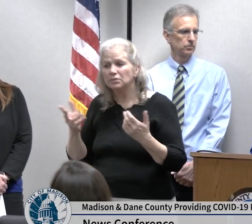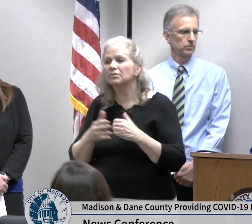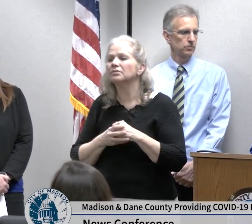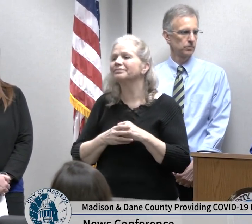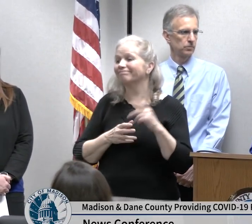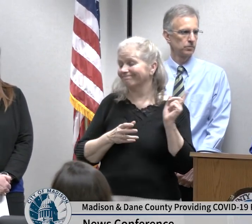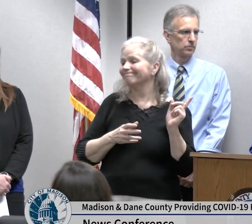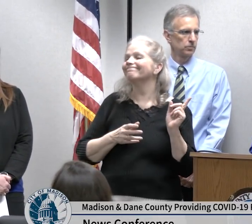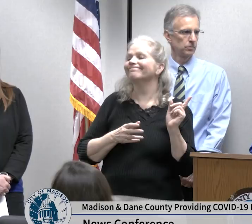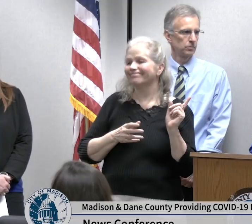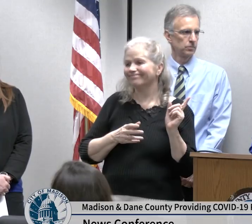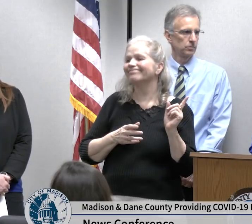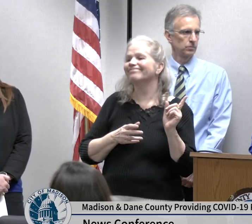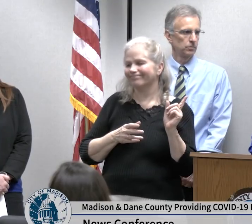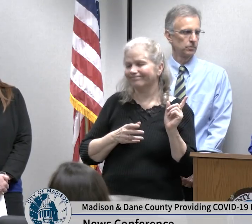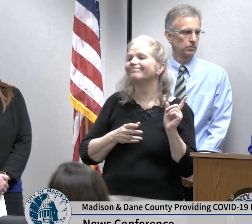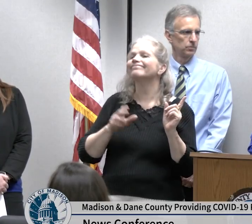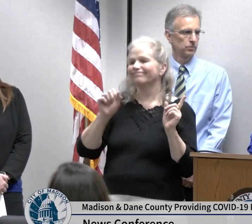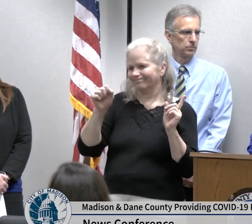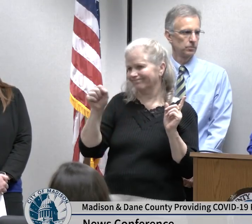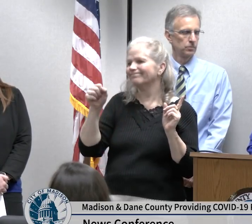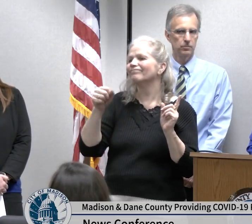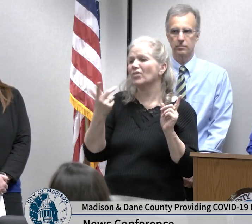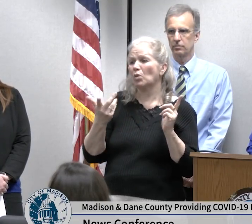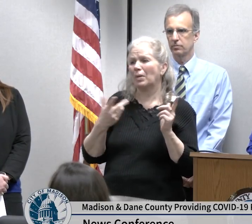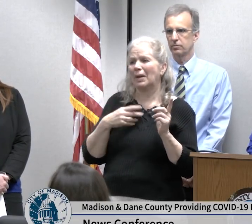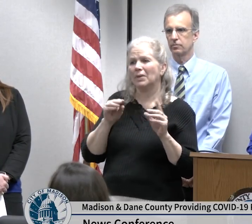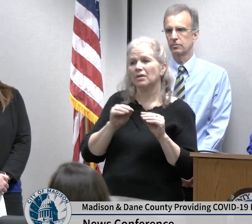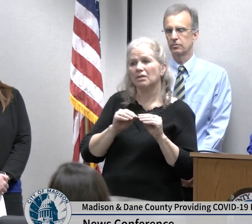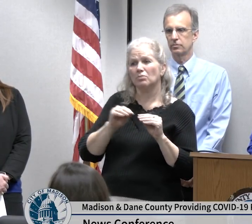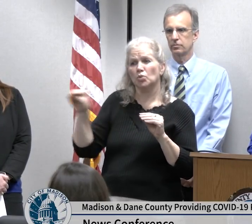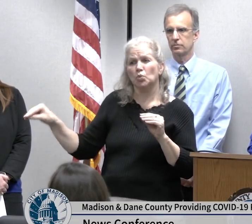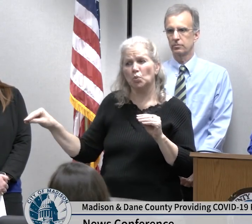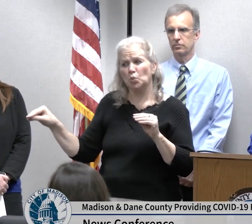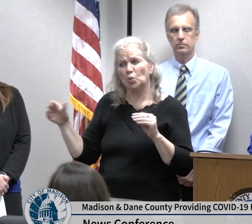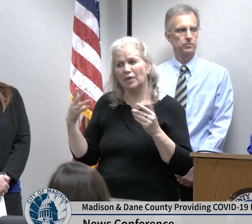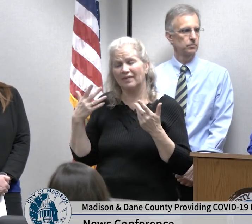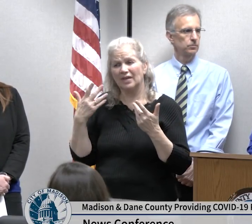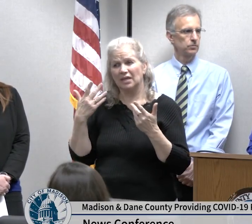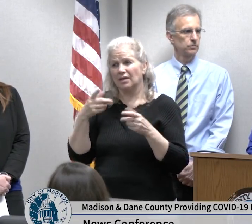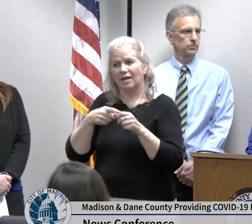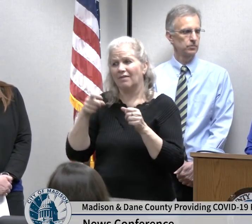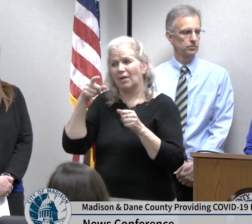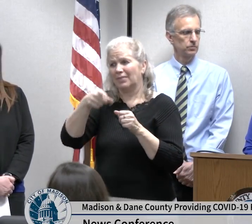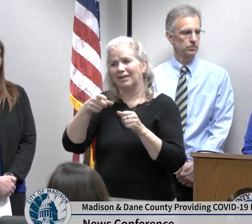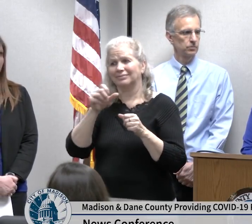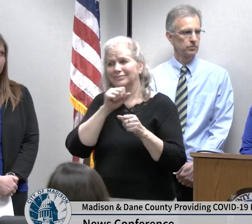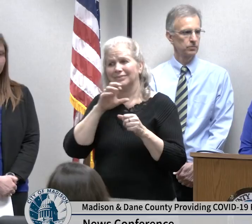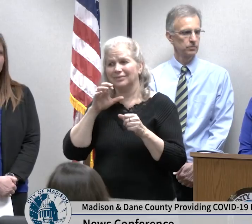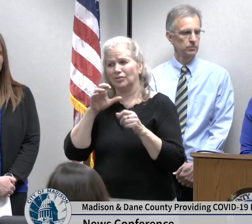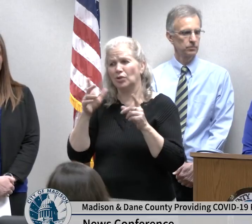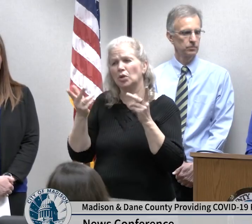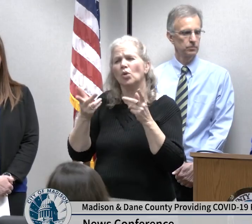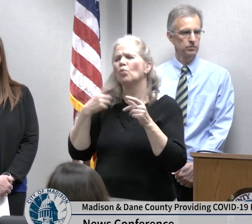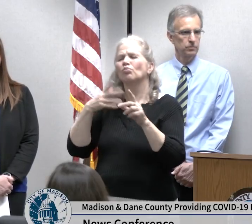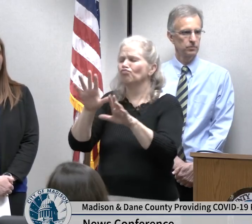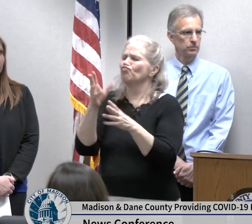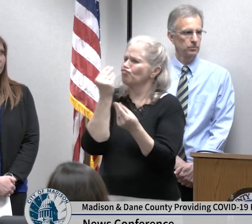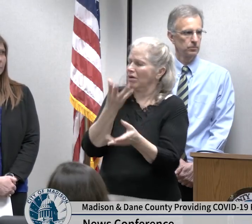that need to be relocated that's in process right now our clerk's office is